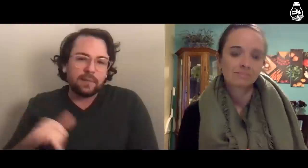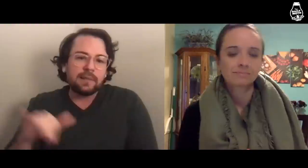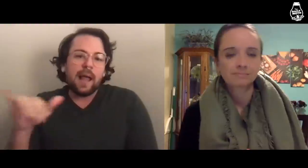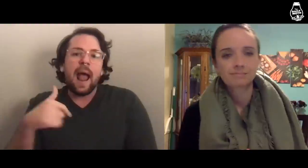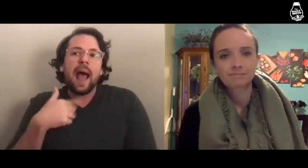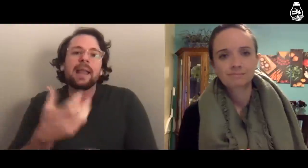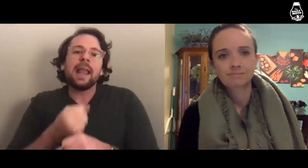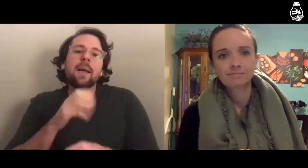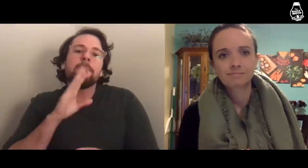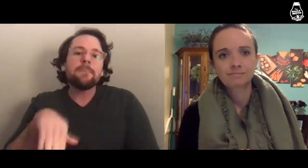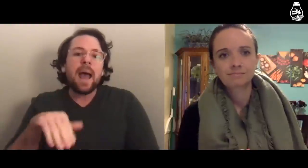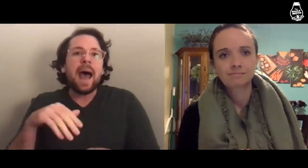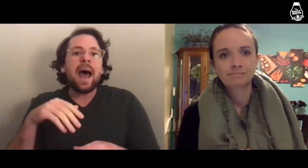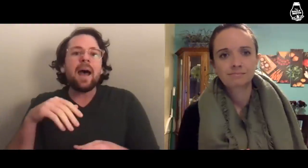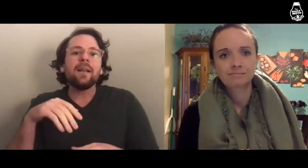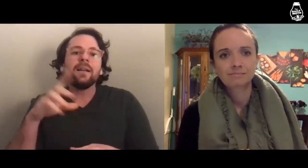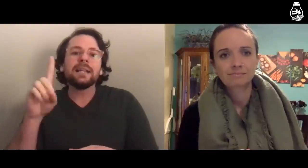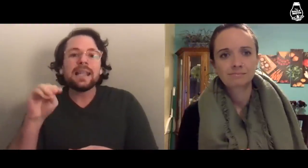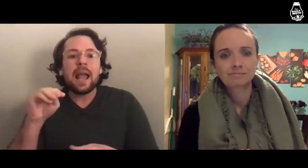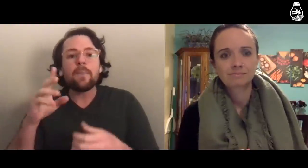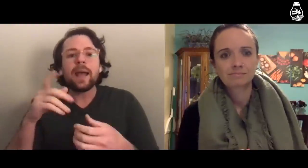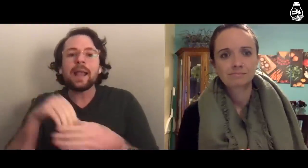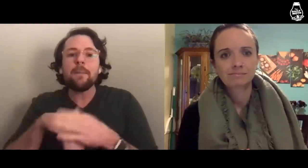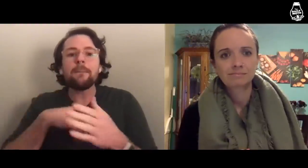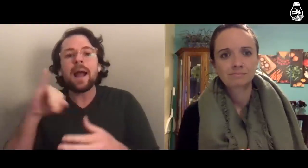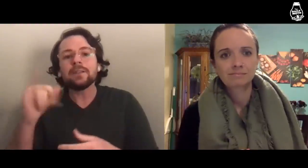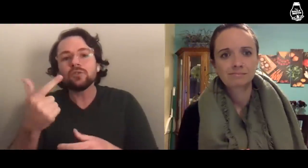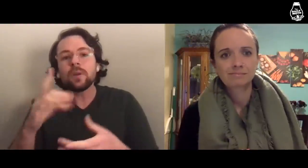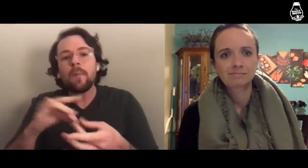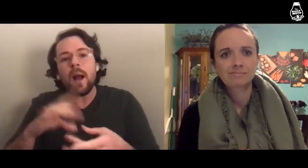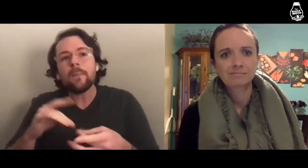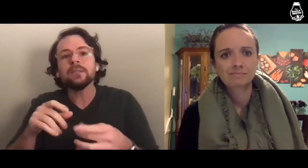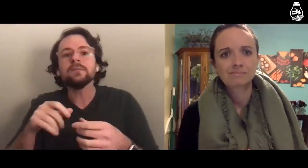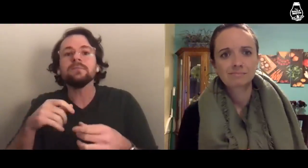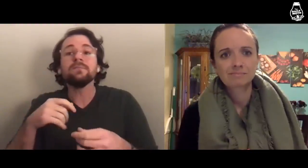Like, I get bad DMs and comments on Instagram,